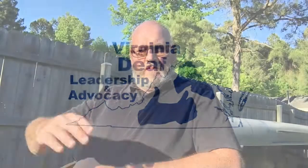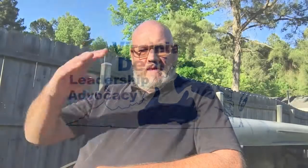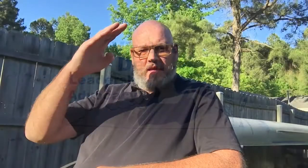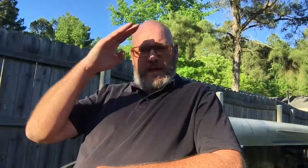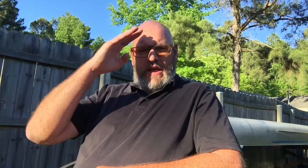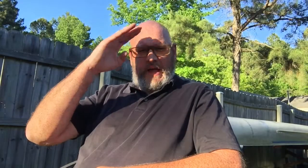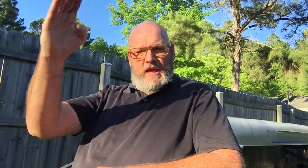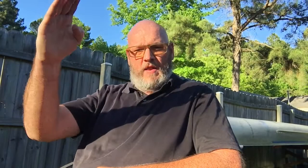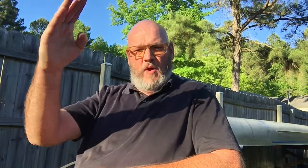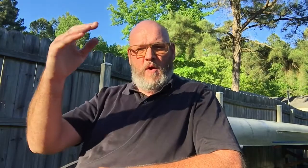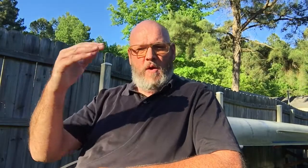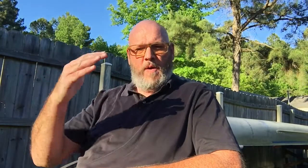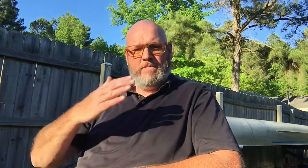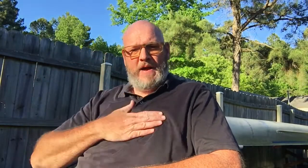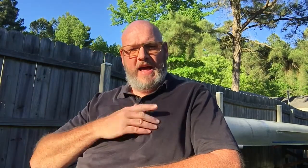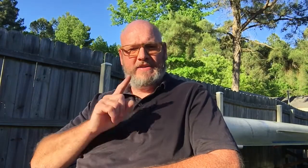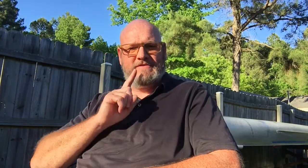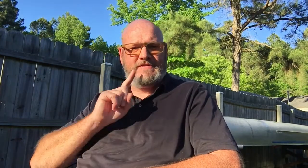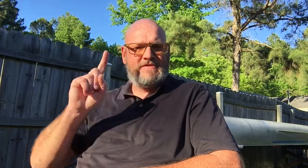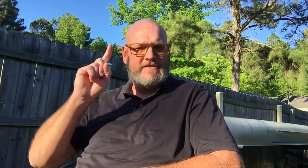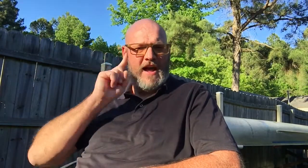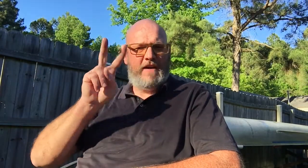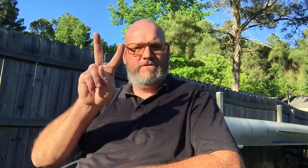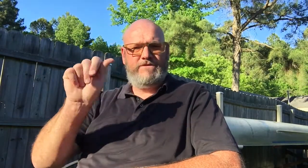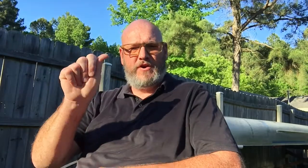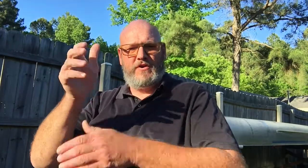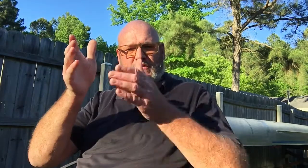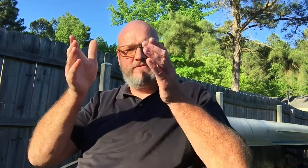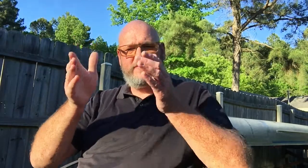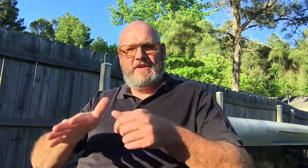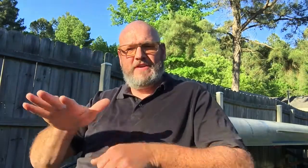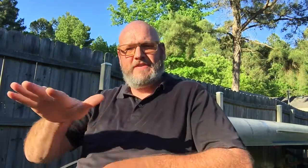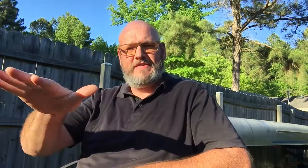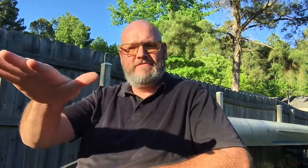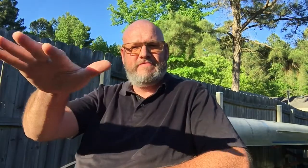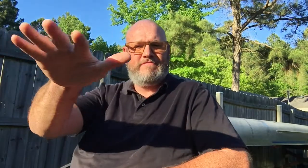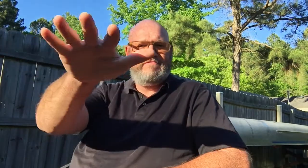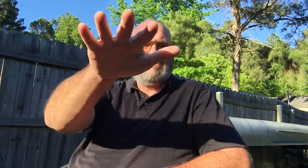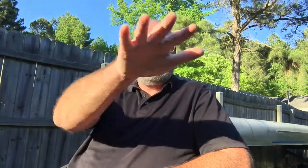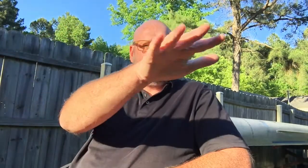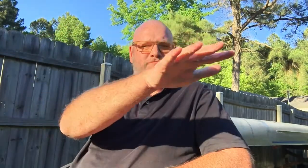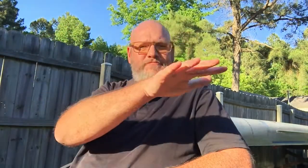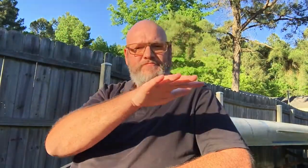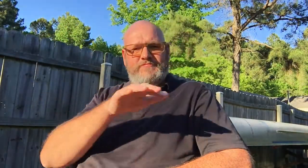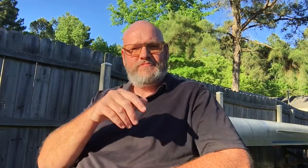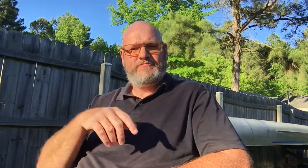Hello, my Deaf Virginians...